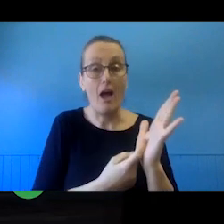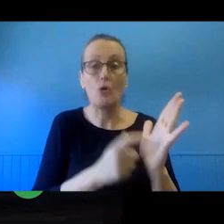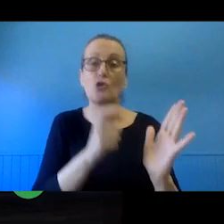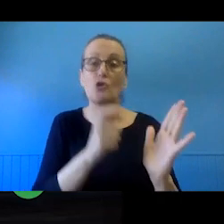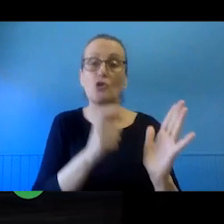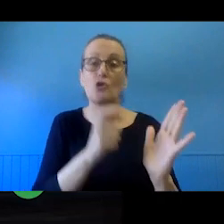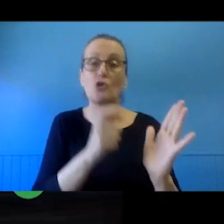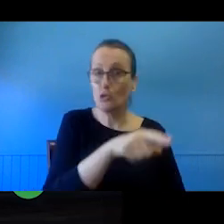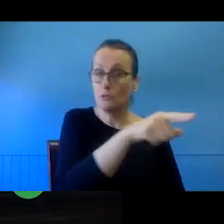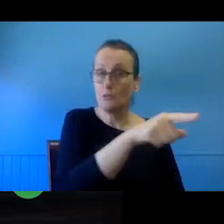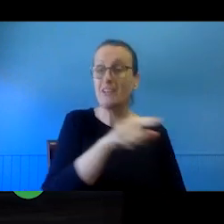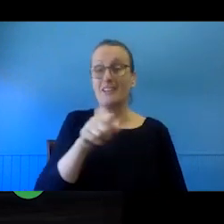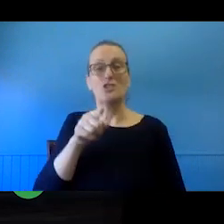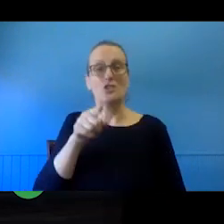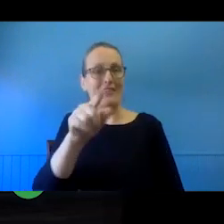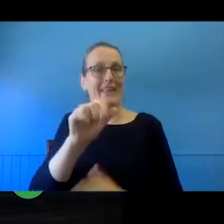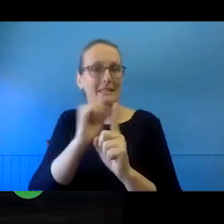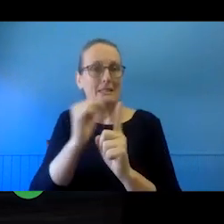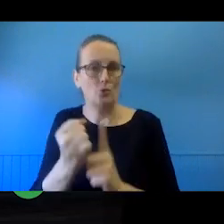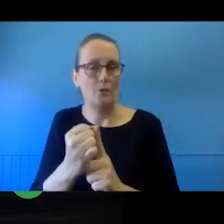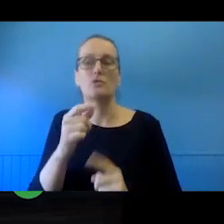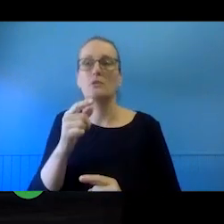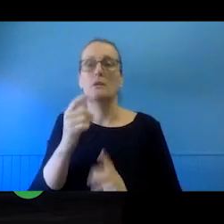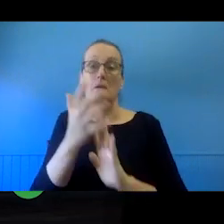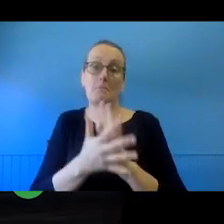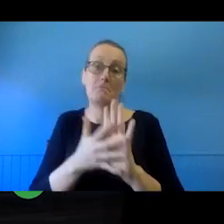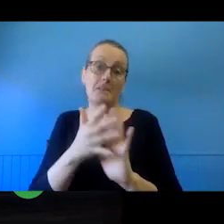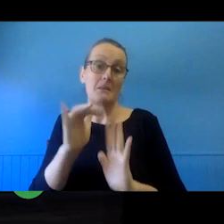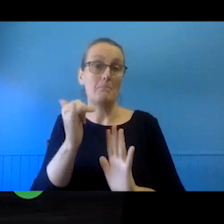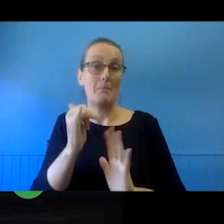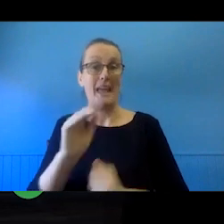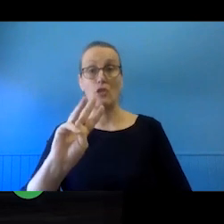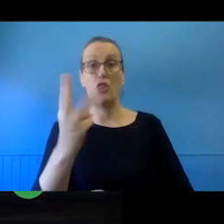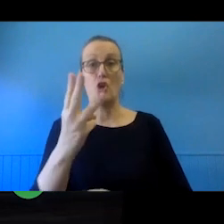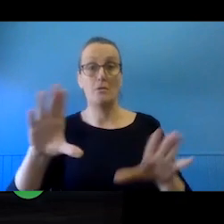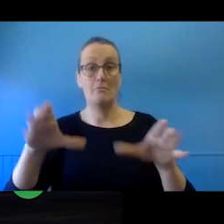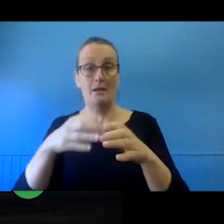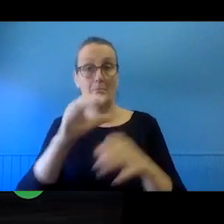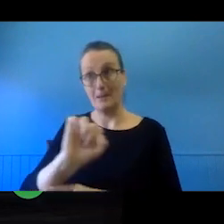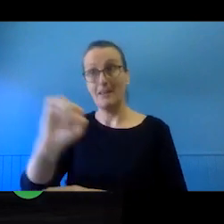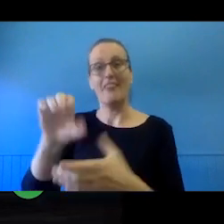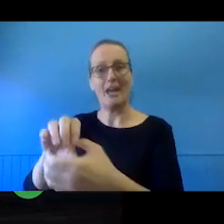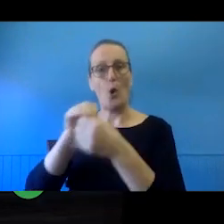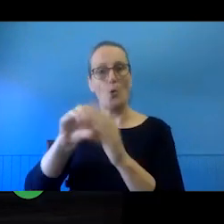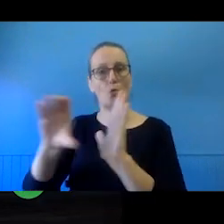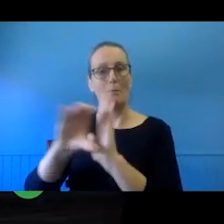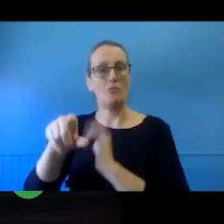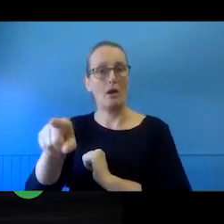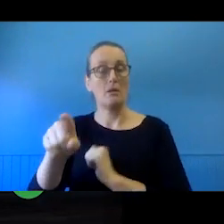In those situations, there could be another party who is now the copyright owner. It's quite common in those kinds of